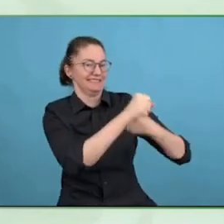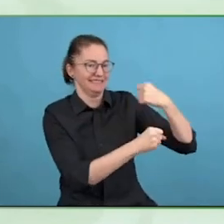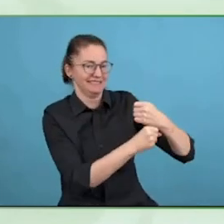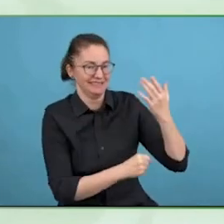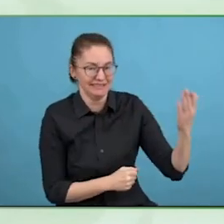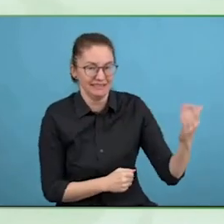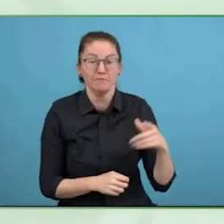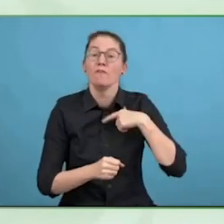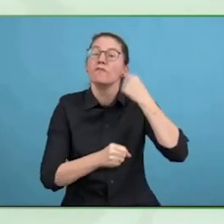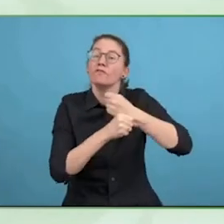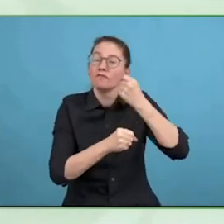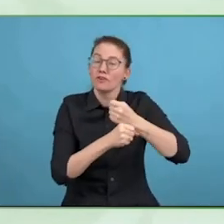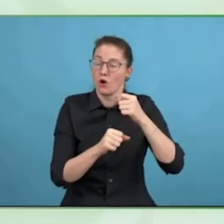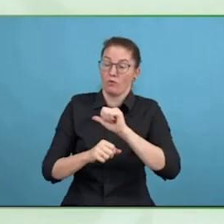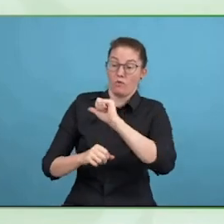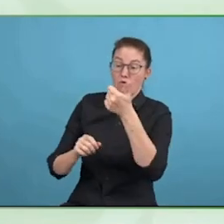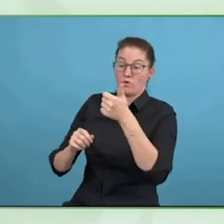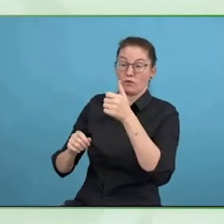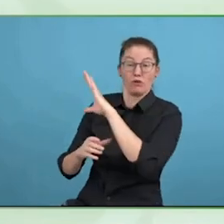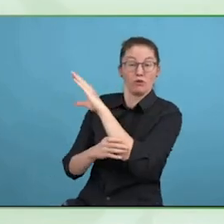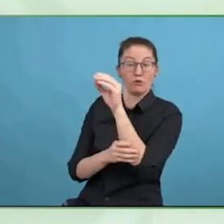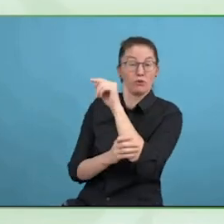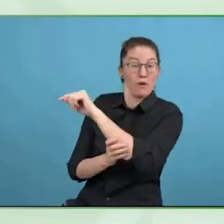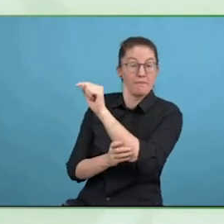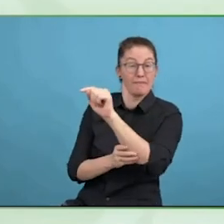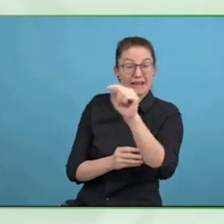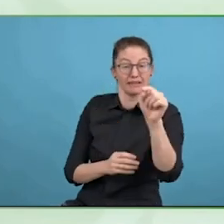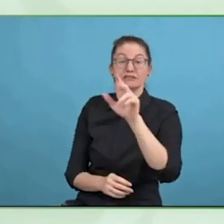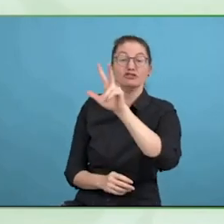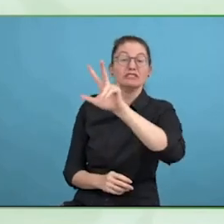disabilities in the private for profit sector especially also in